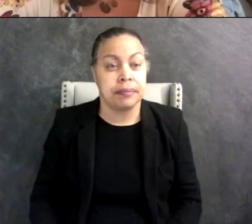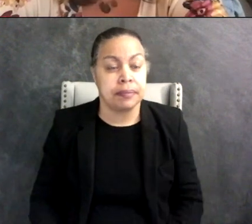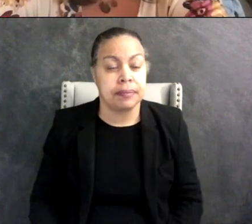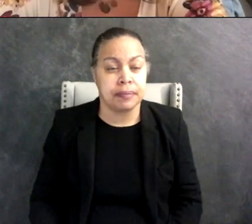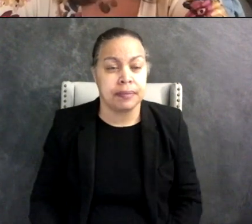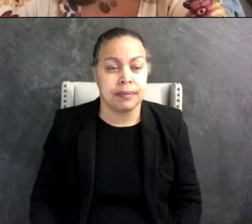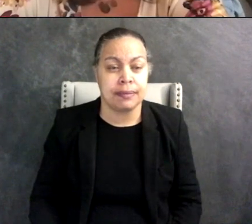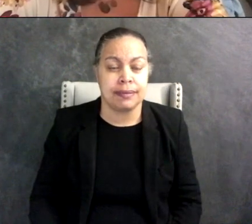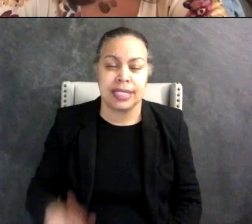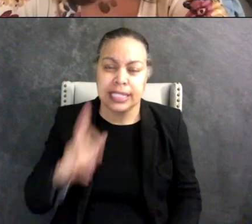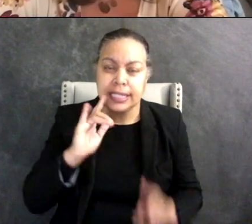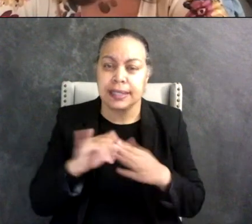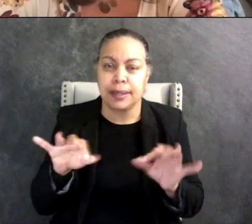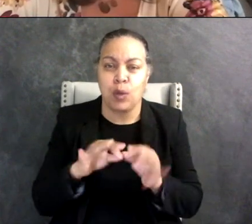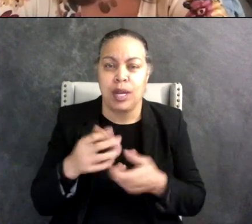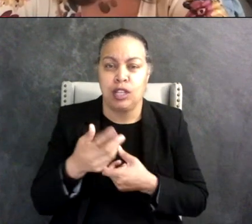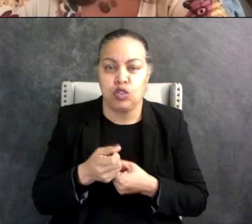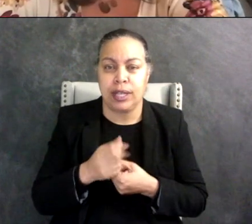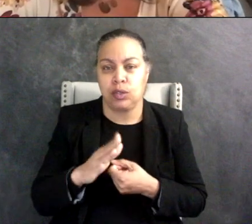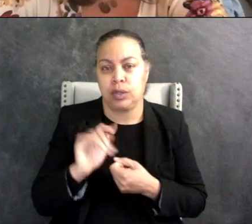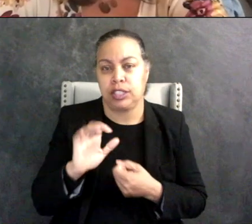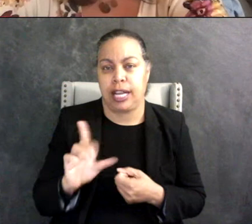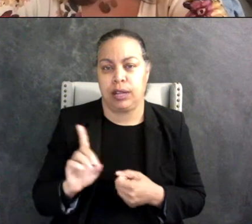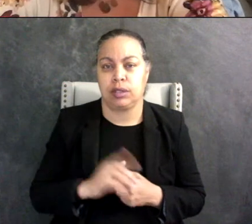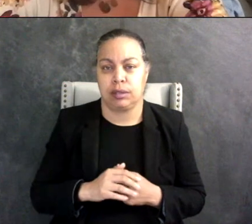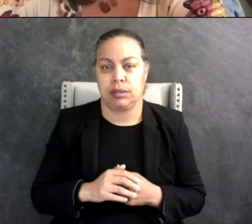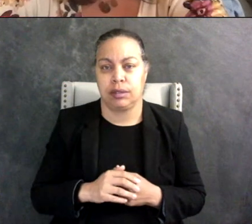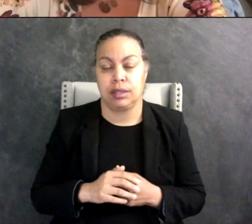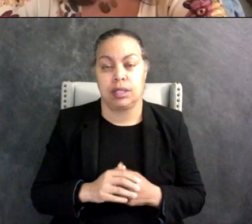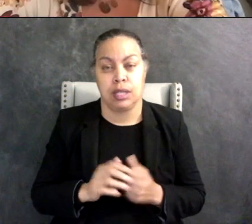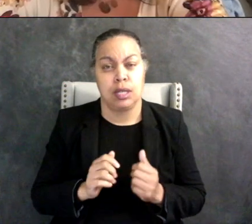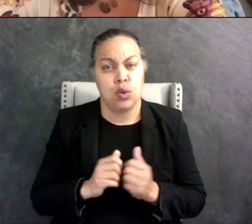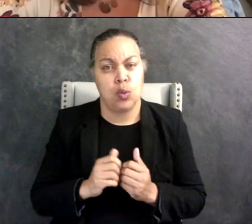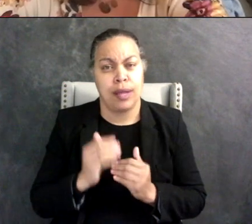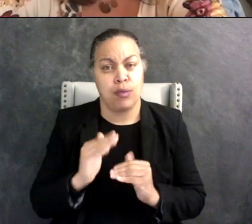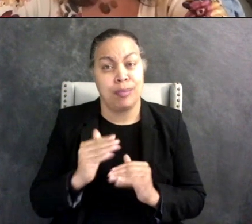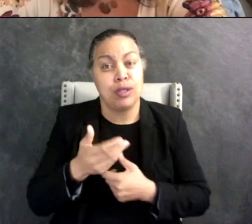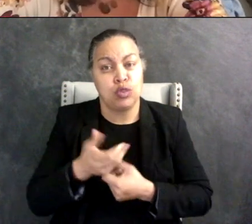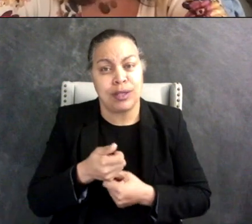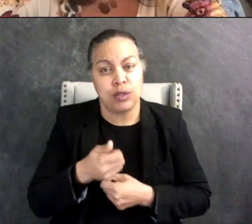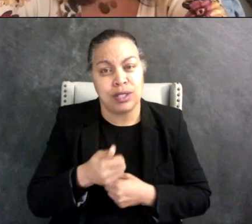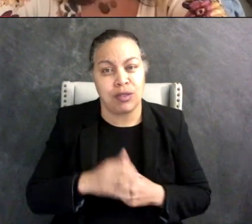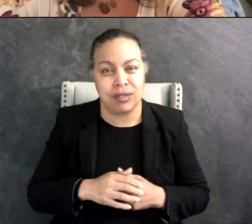really key, trust your child and I would say within reason trust yourself, I say within reason because